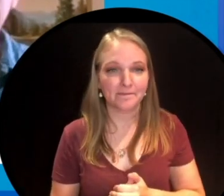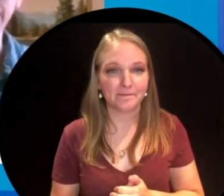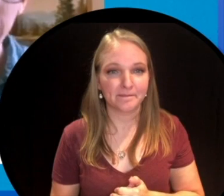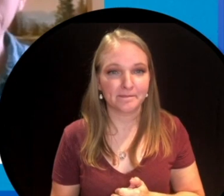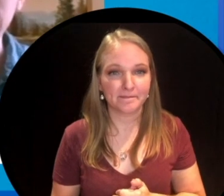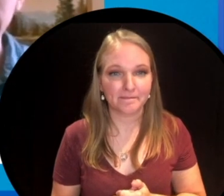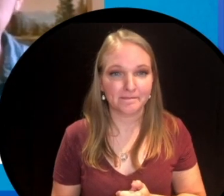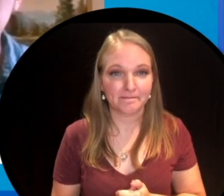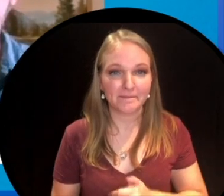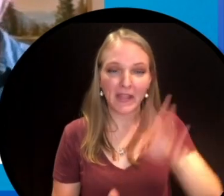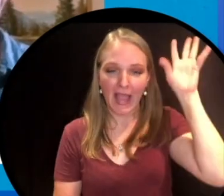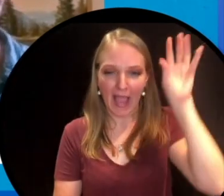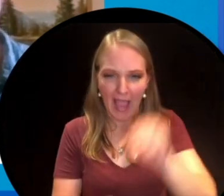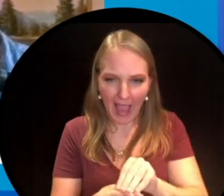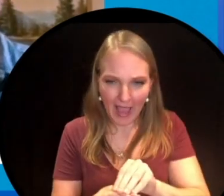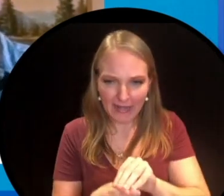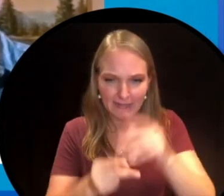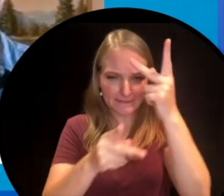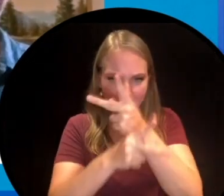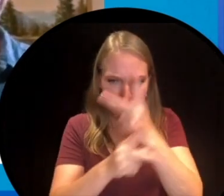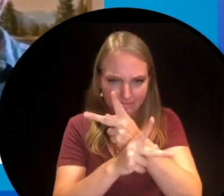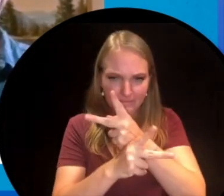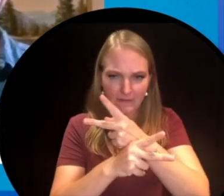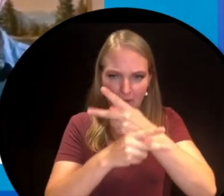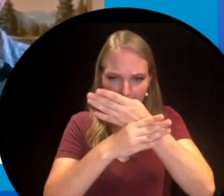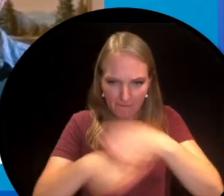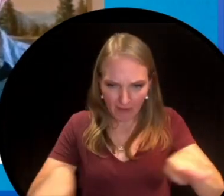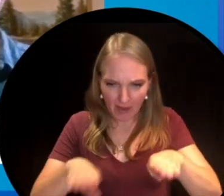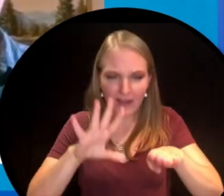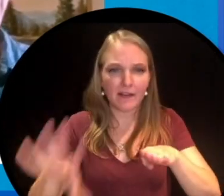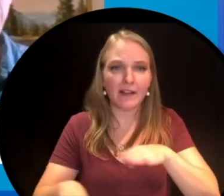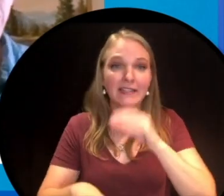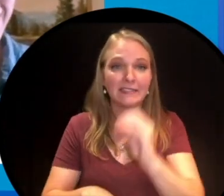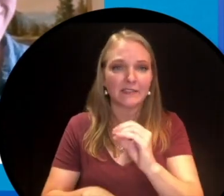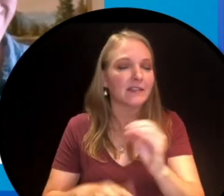divide by zero because it doesn't matter! We'll keep score this way. If you had fun doing it,